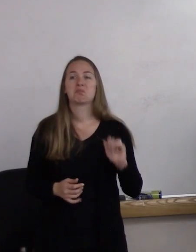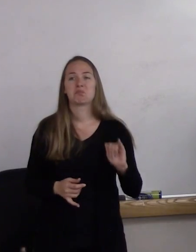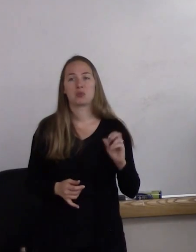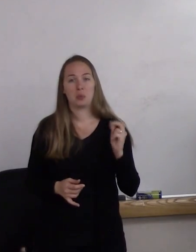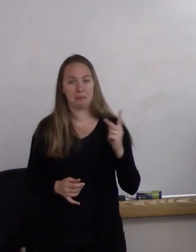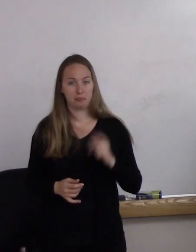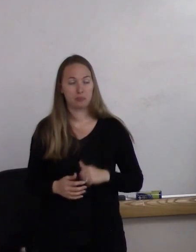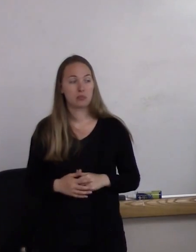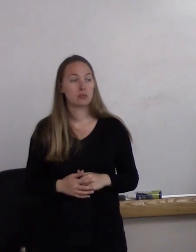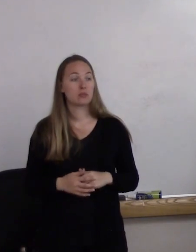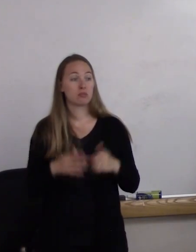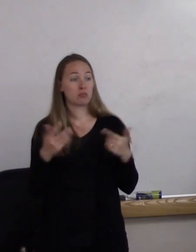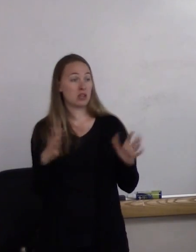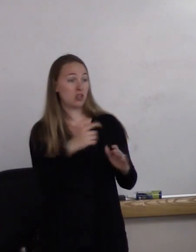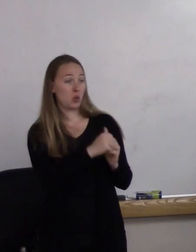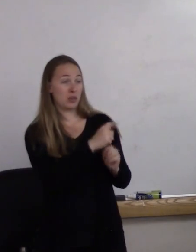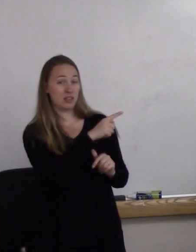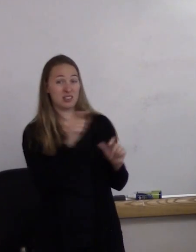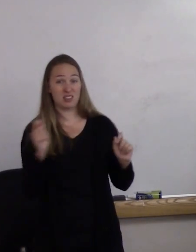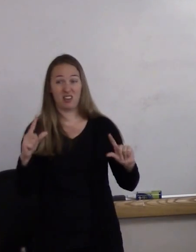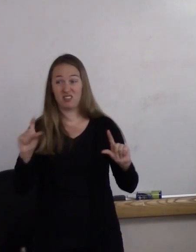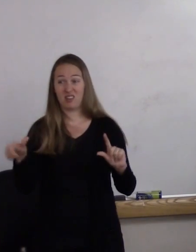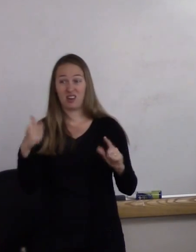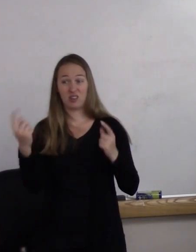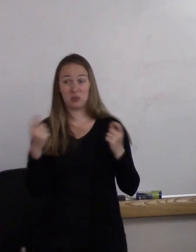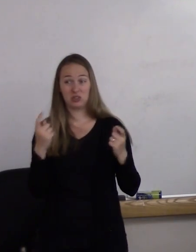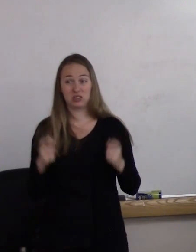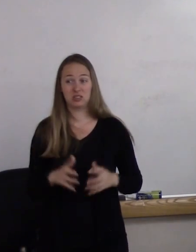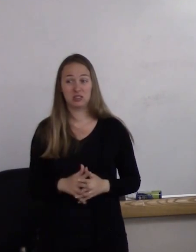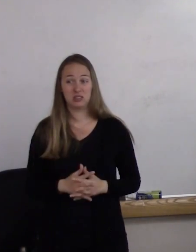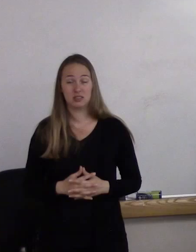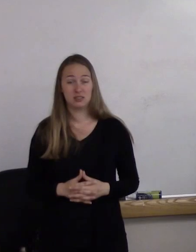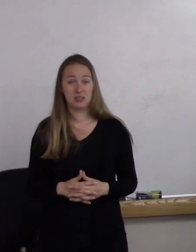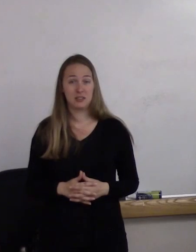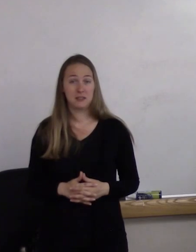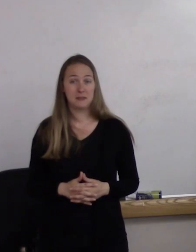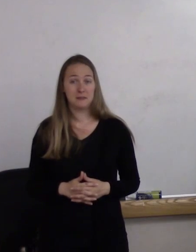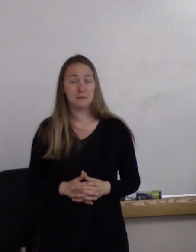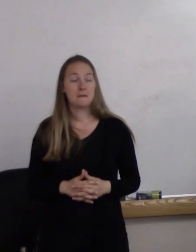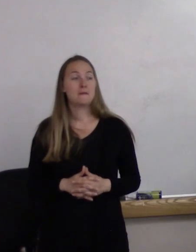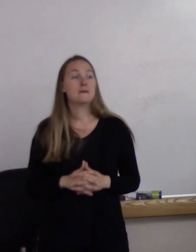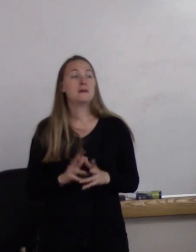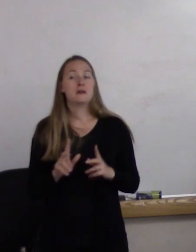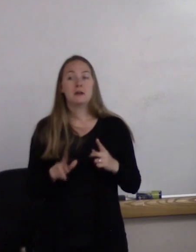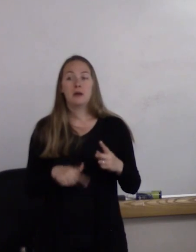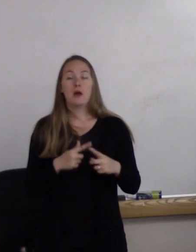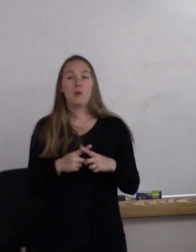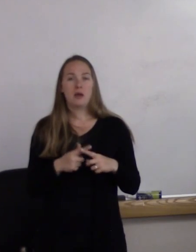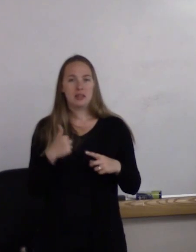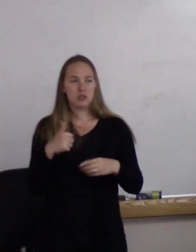That's all with this slide. Does anyone have any questions? When we started doing these trainings five years ago,